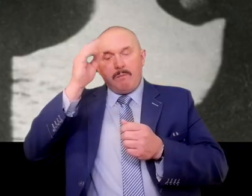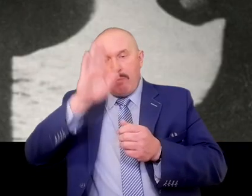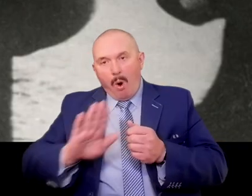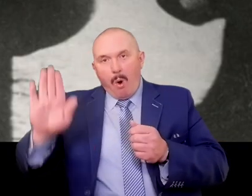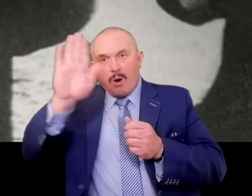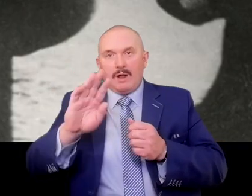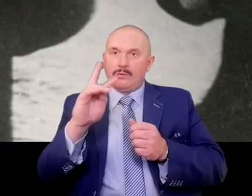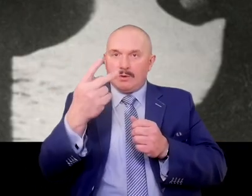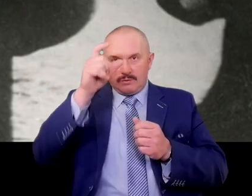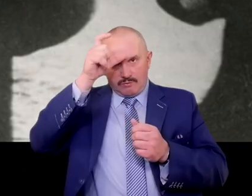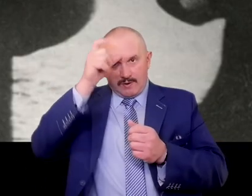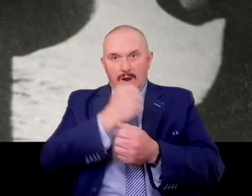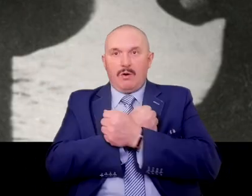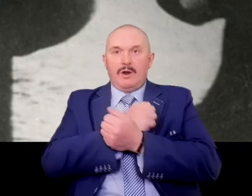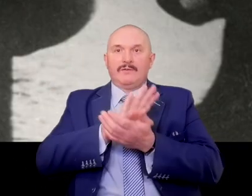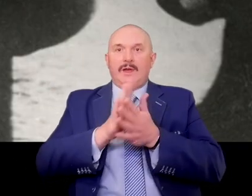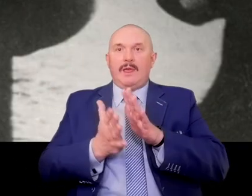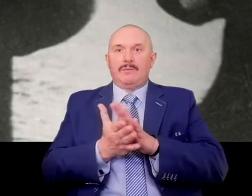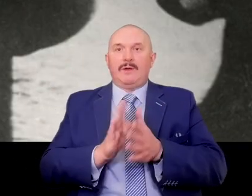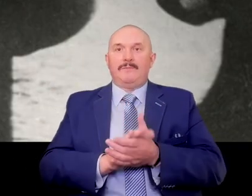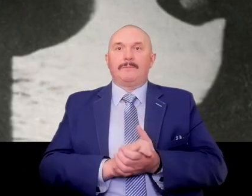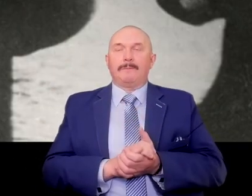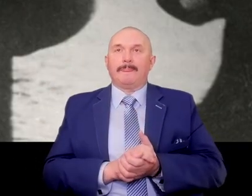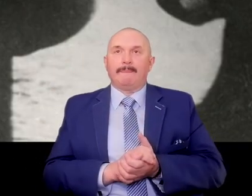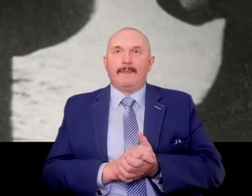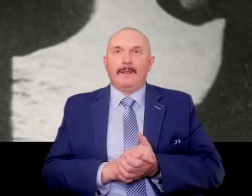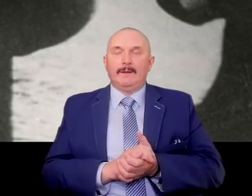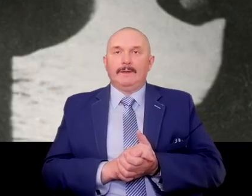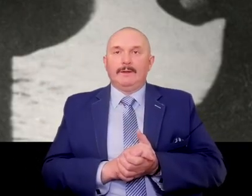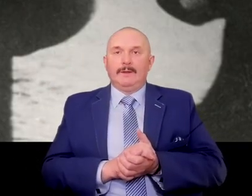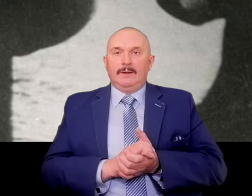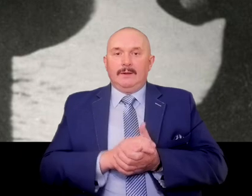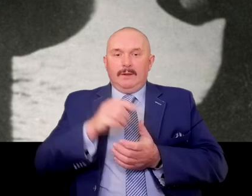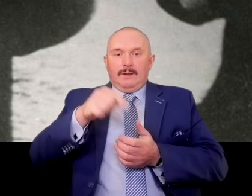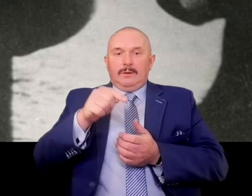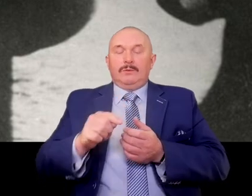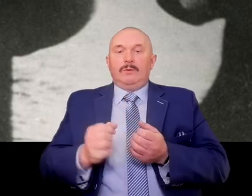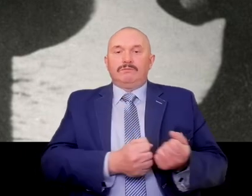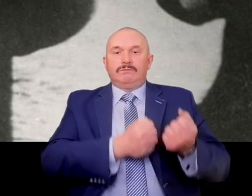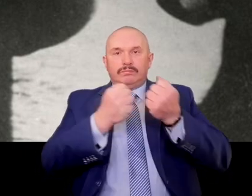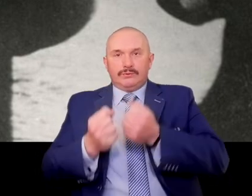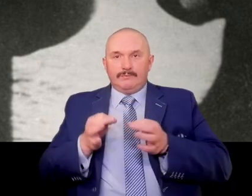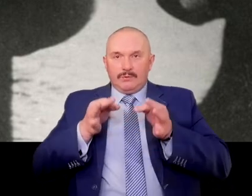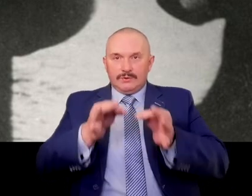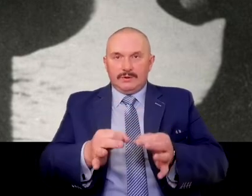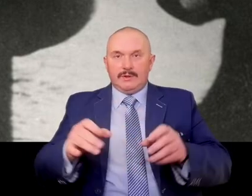In the period of organizing these mass murders, the Germans brought here colonies from the territory of the German Reich,